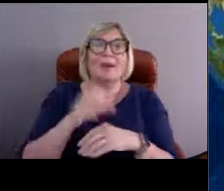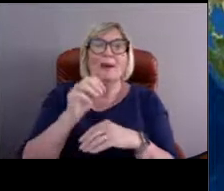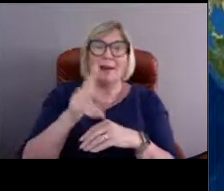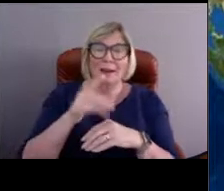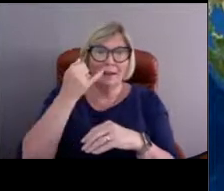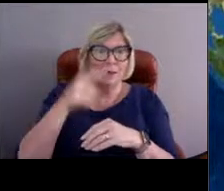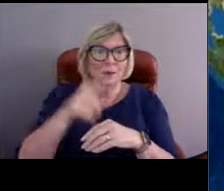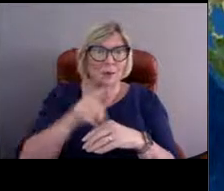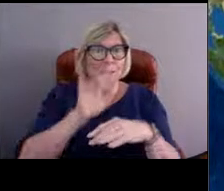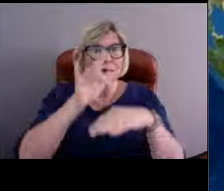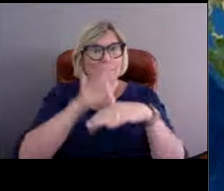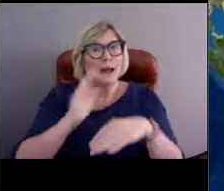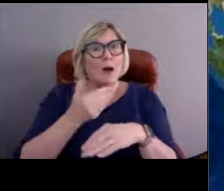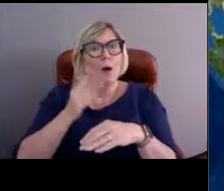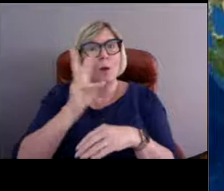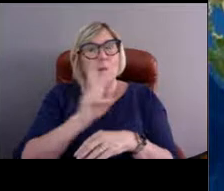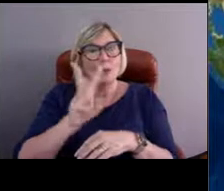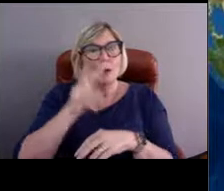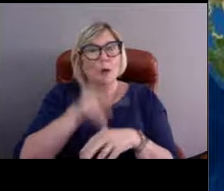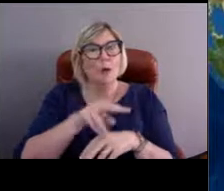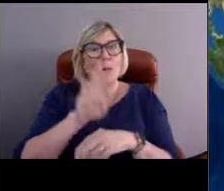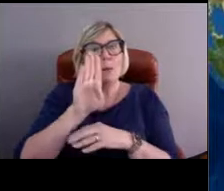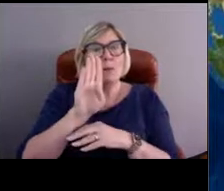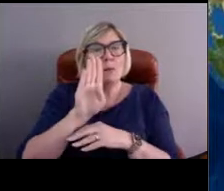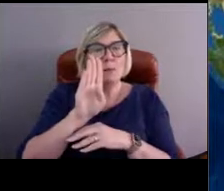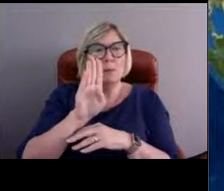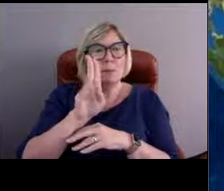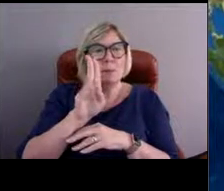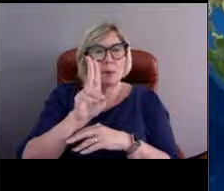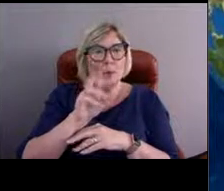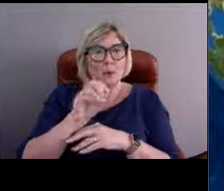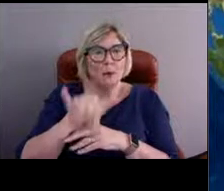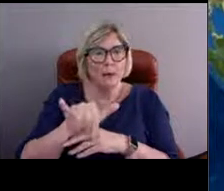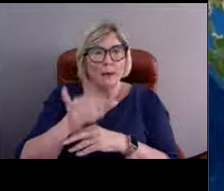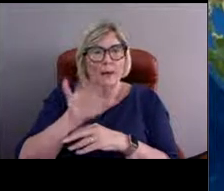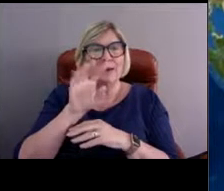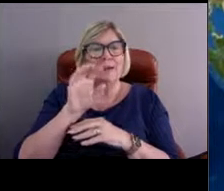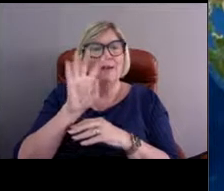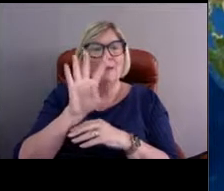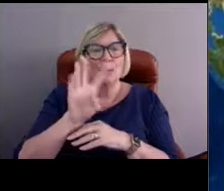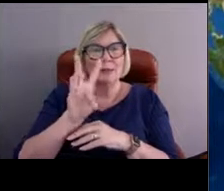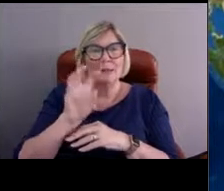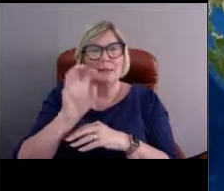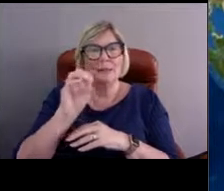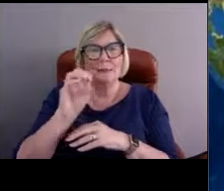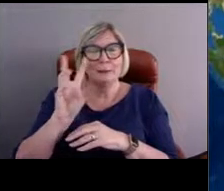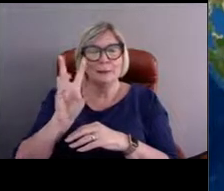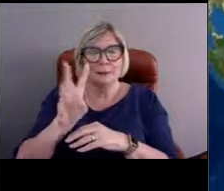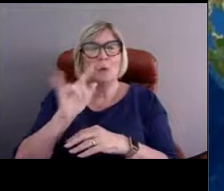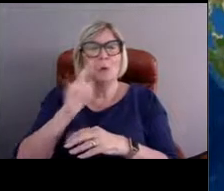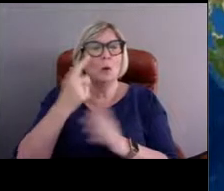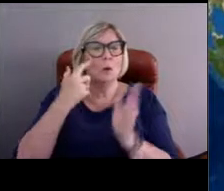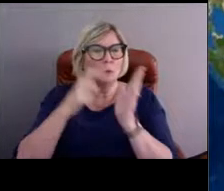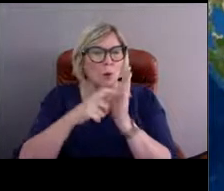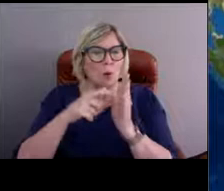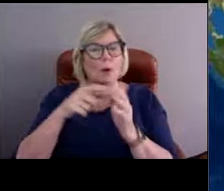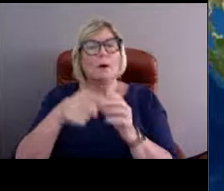and take a look at buoy 46006, this is what you would see. You would see that it's owned by or managed by the Buoy Center